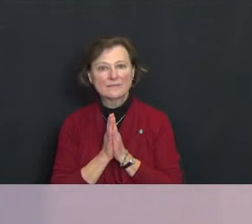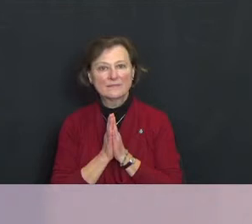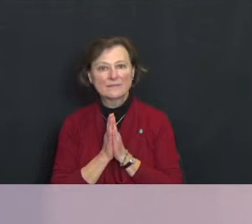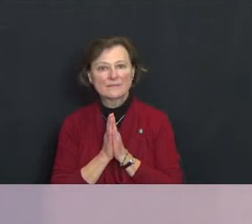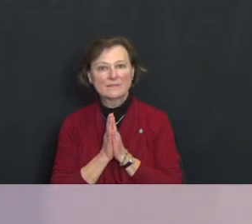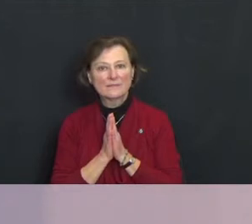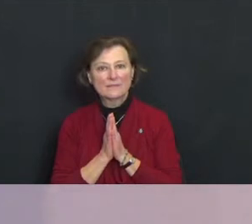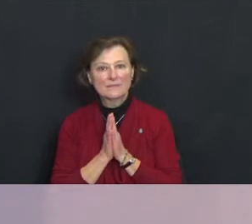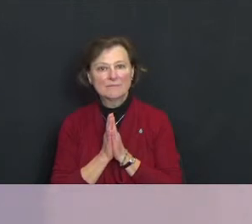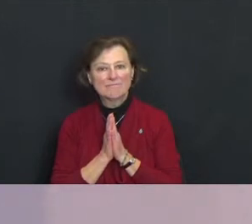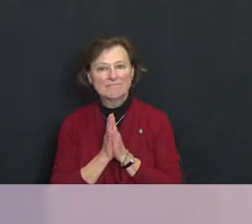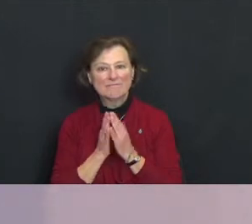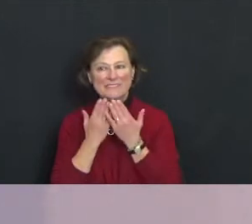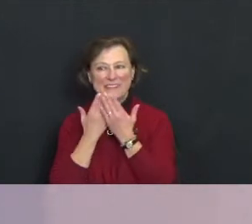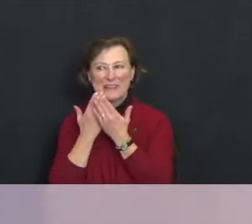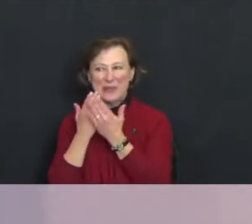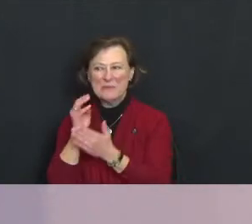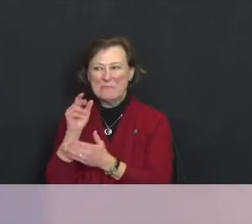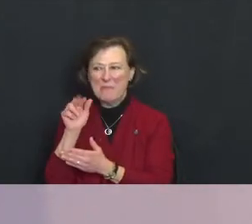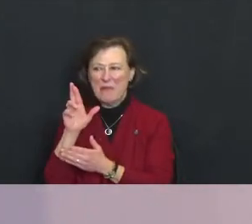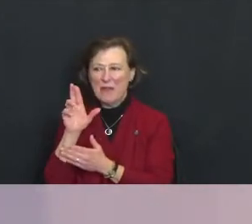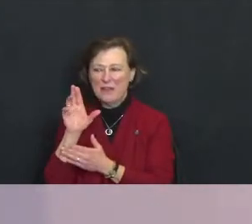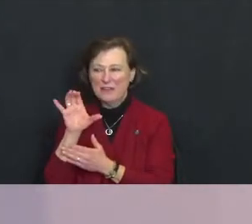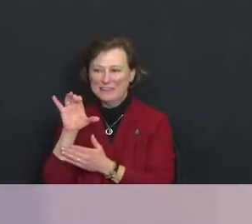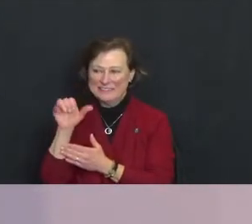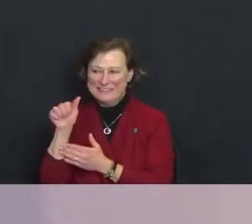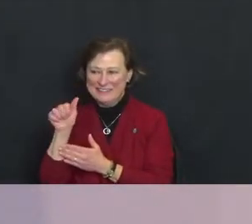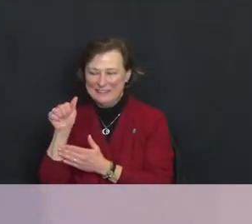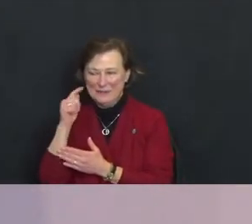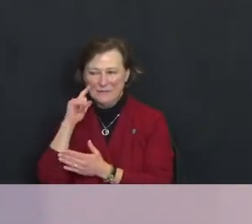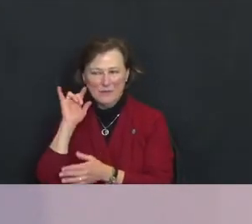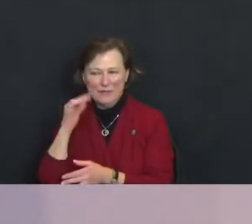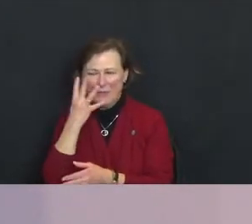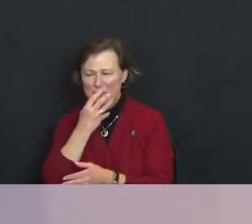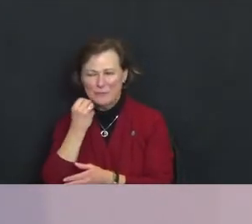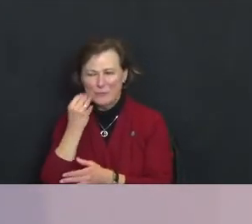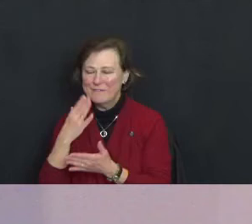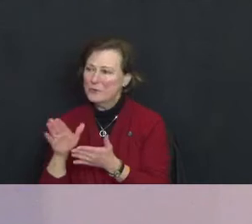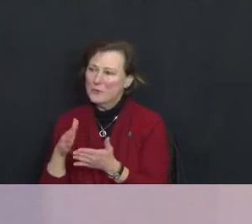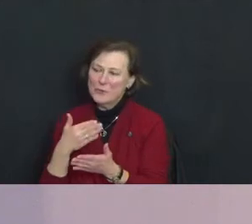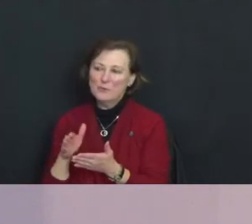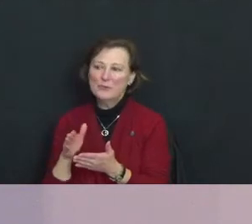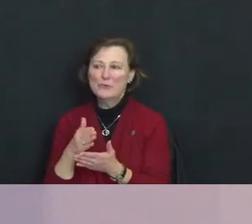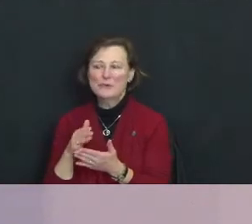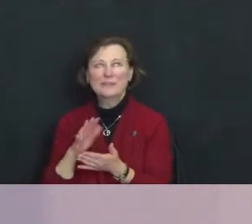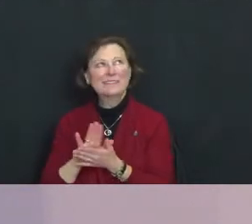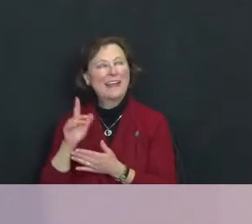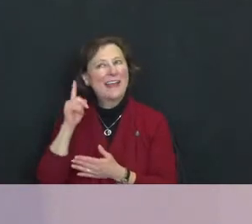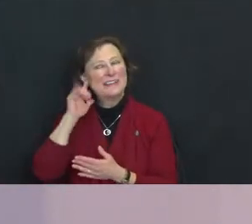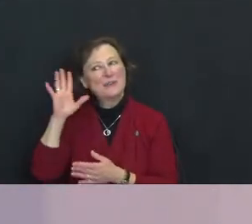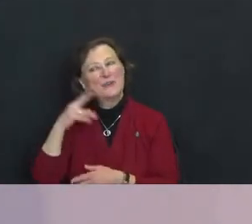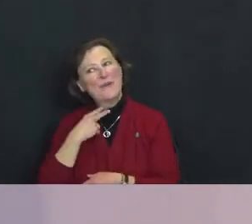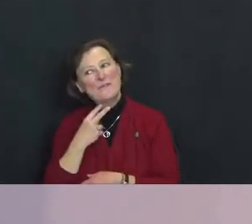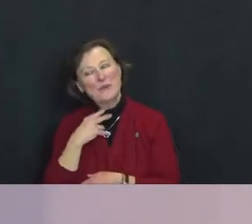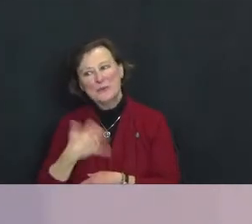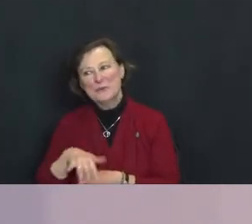Thank you marcia for that beautiful music, beautiful. It's so nice to hear your voice again.